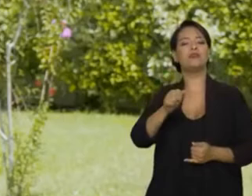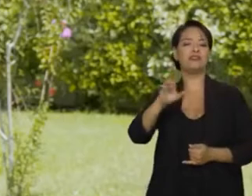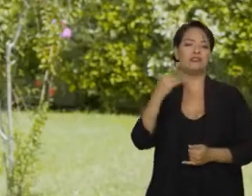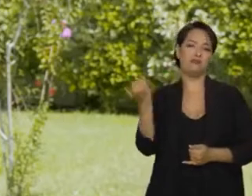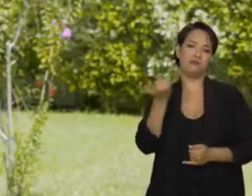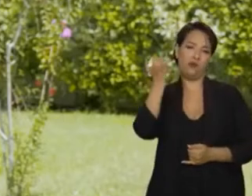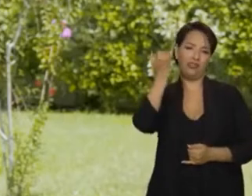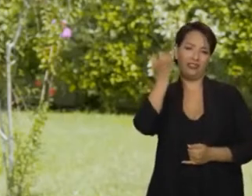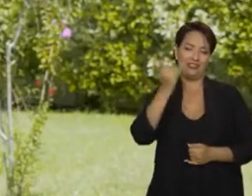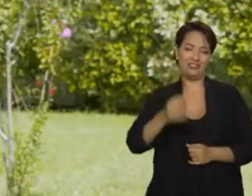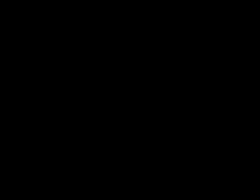I think it is paramount.